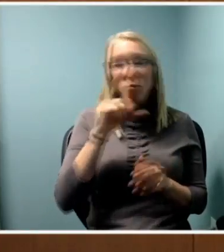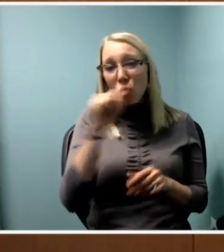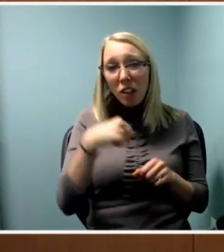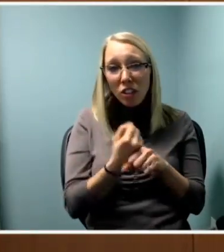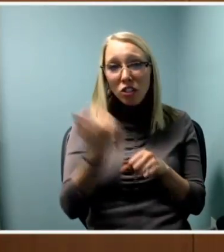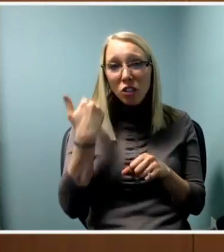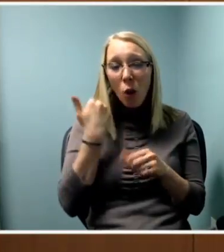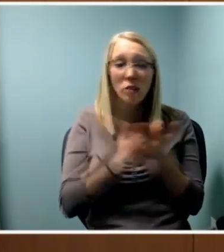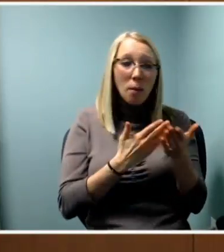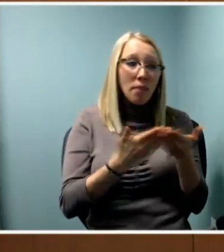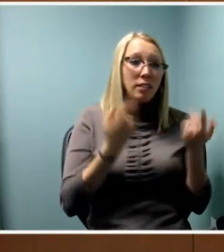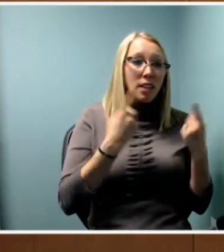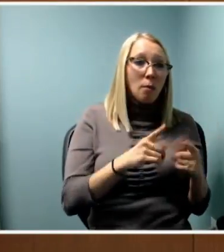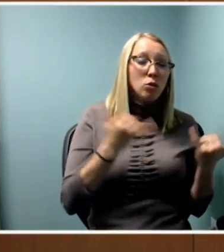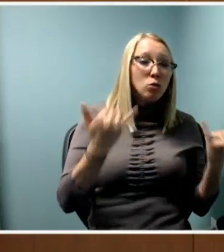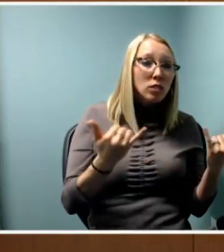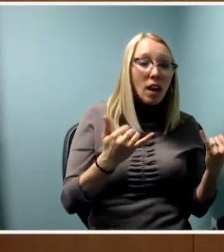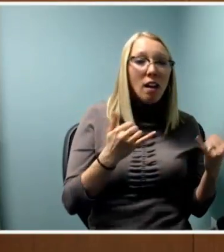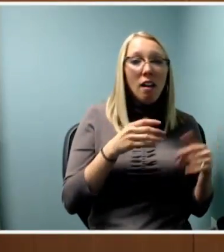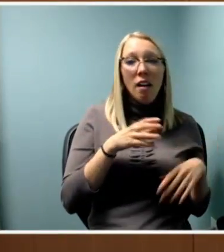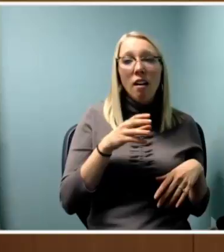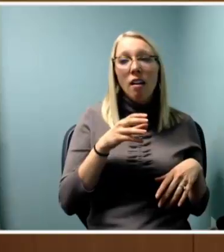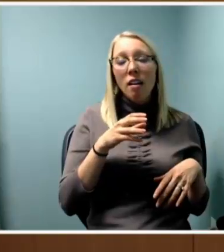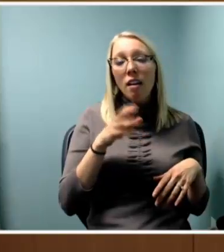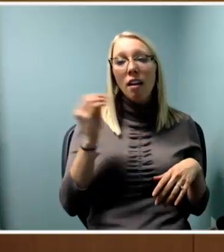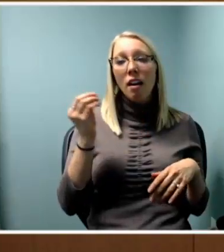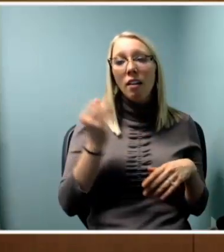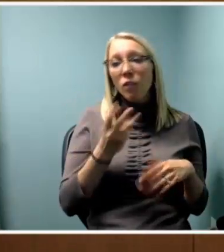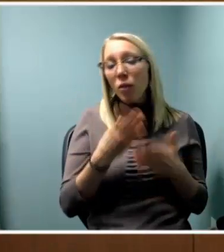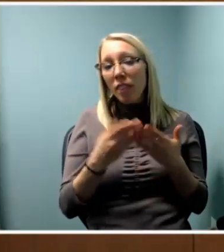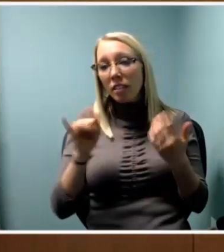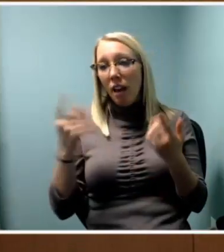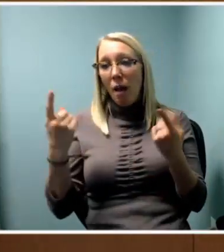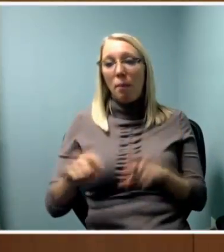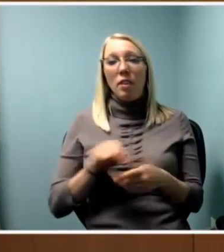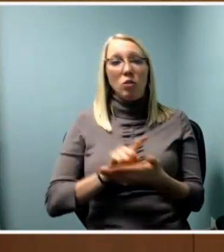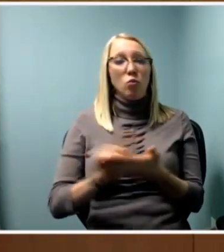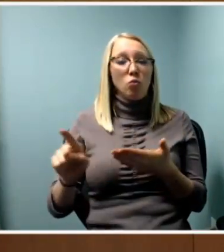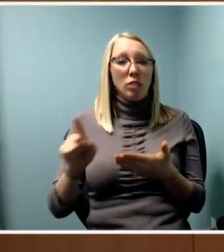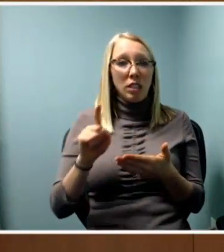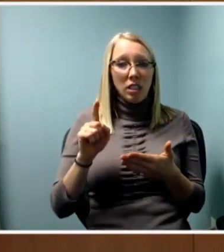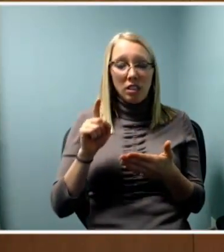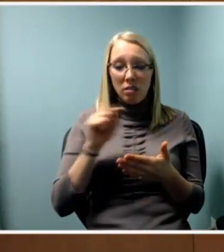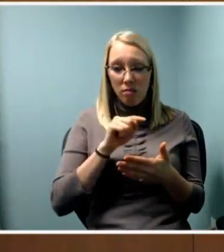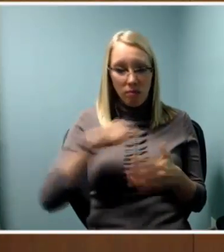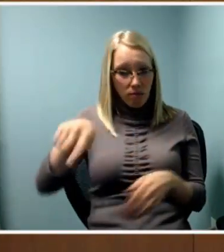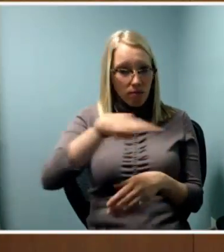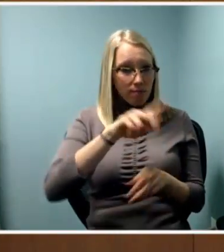and happening this week and the people that are in this room 20 years ago might not have happened,